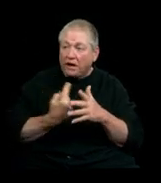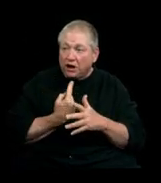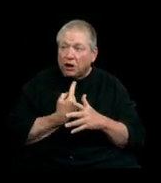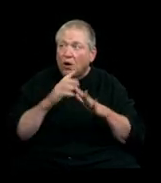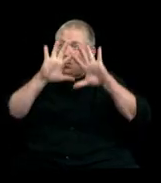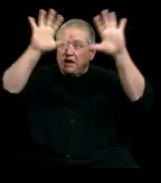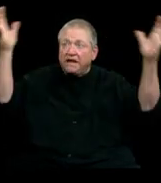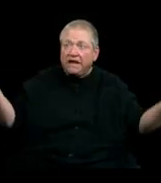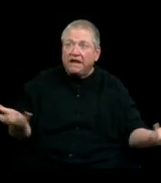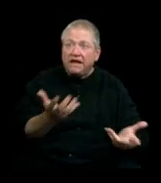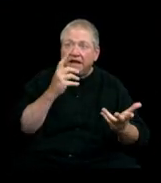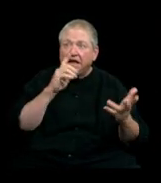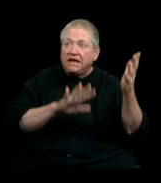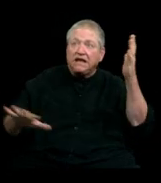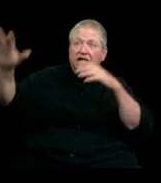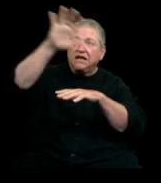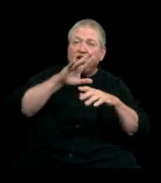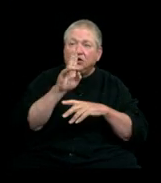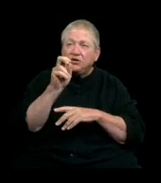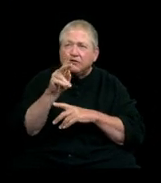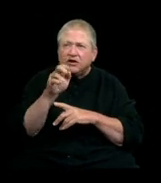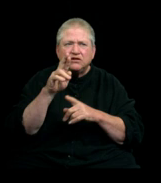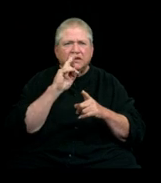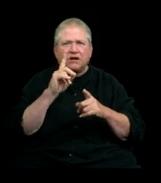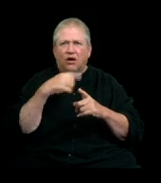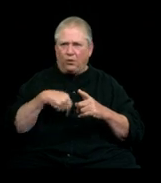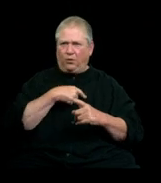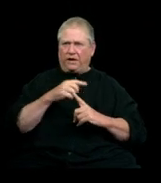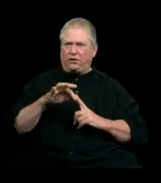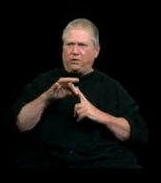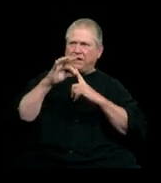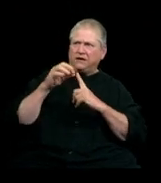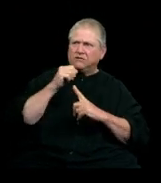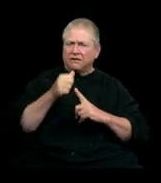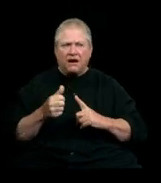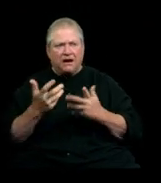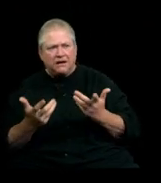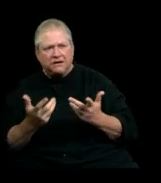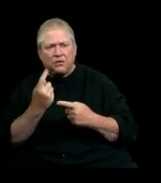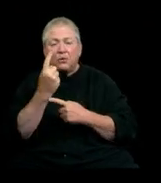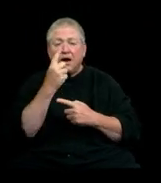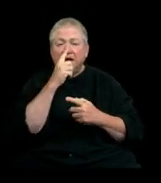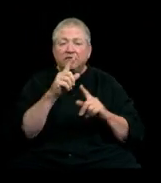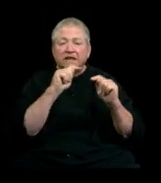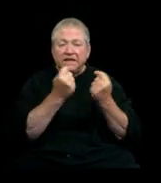And how unique are we? One of the instrument teams that I am part of,